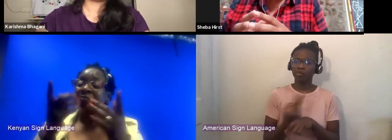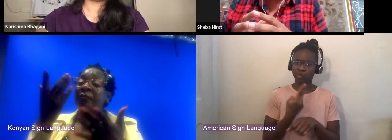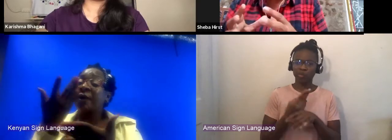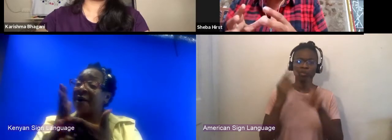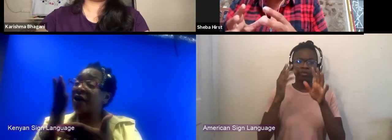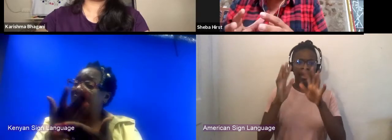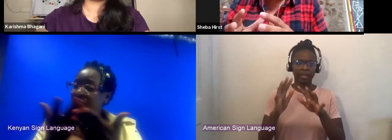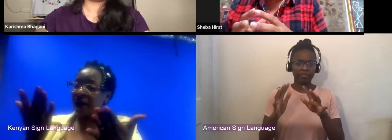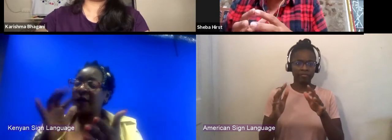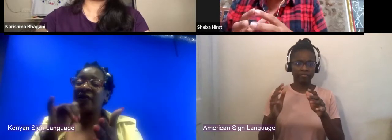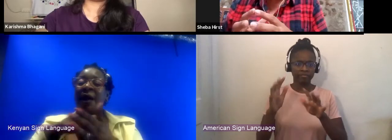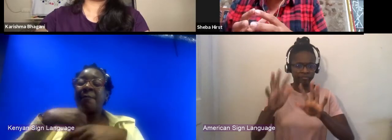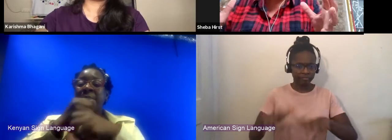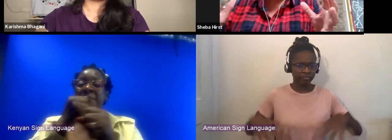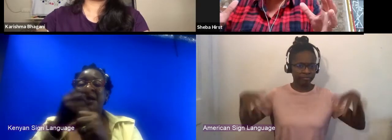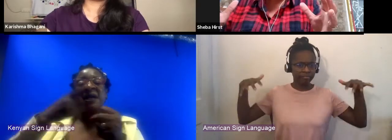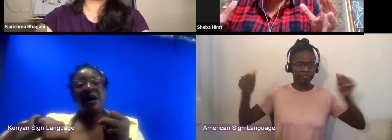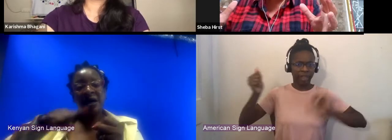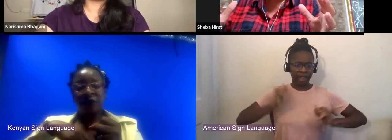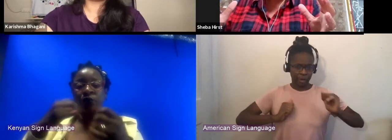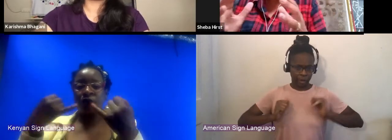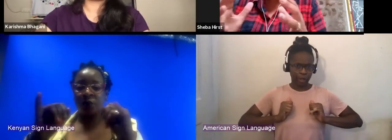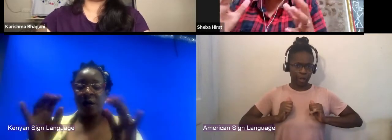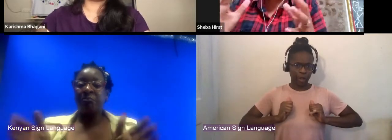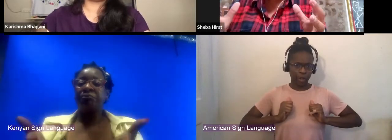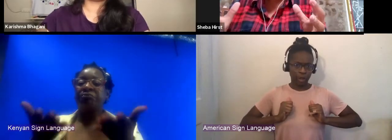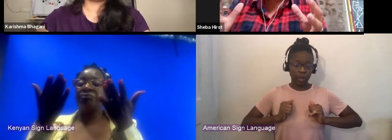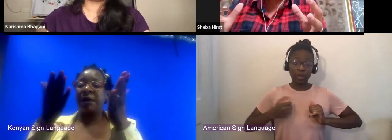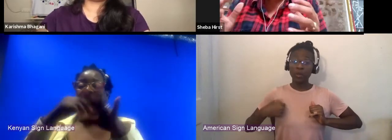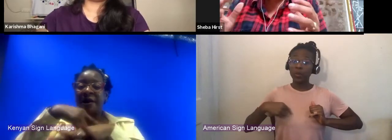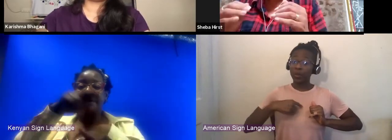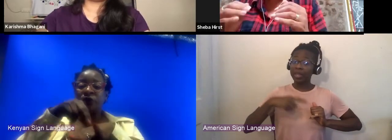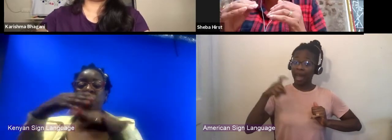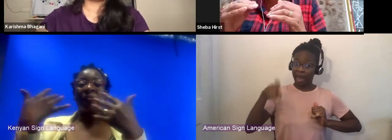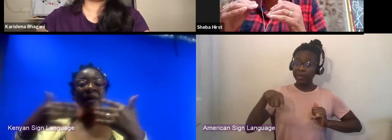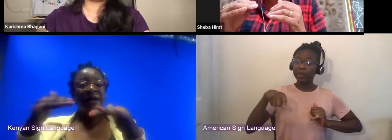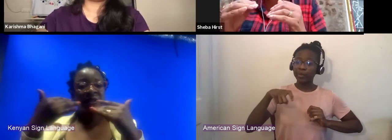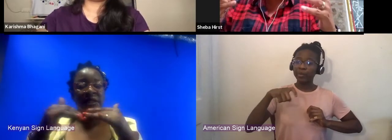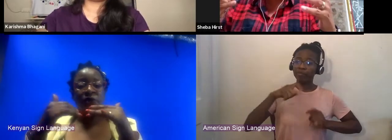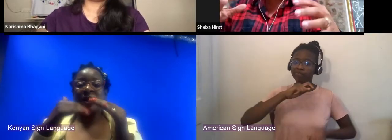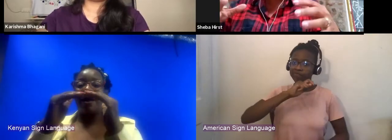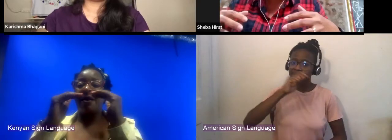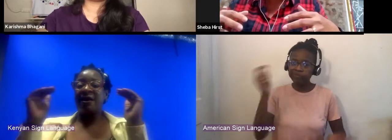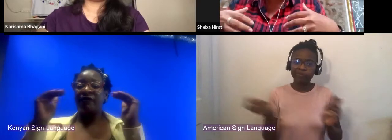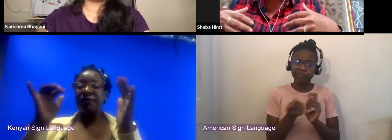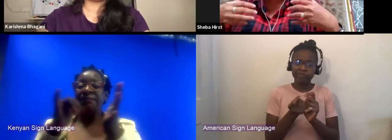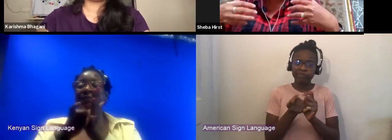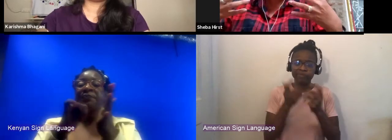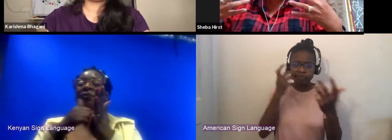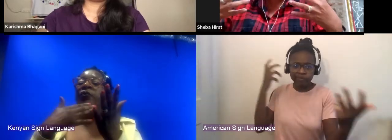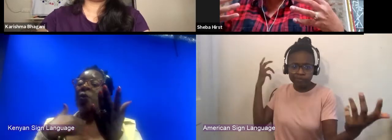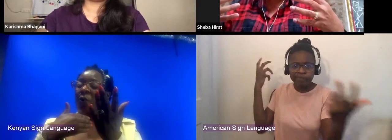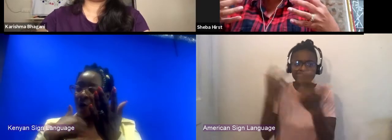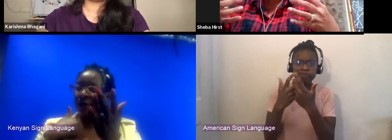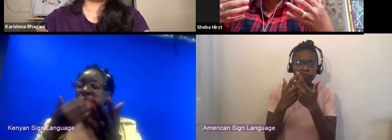to scale our national theater run (clears throat) to the levels that we wanted to get to really professionalized was